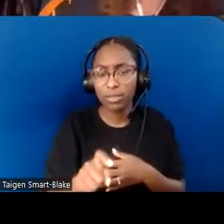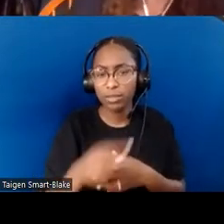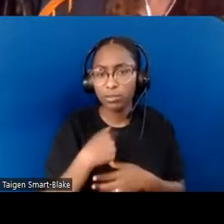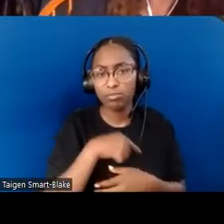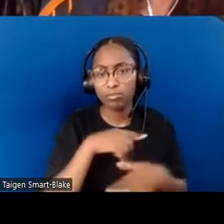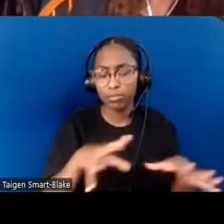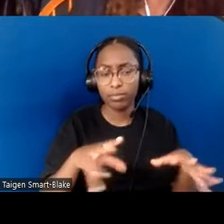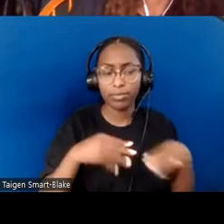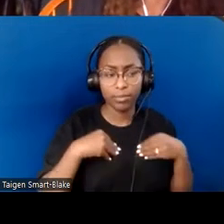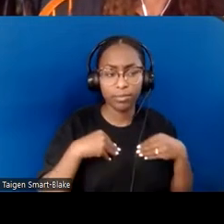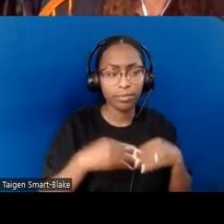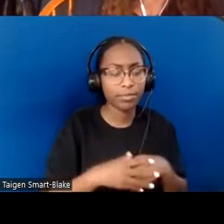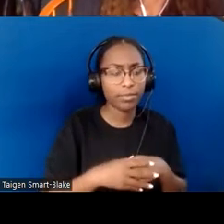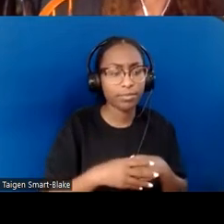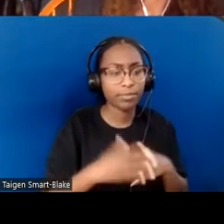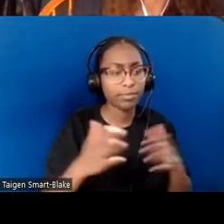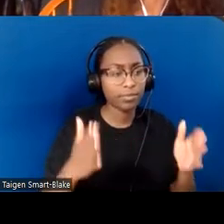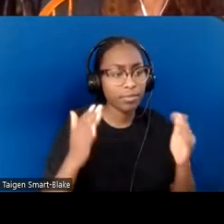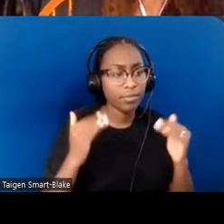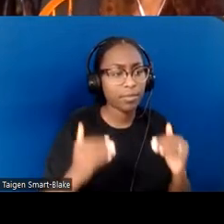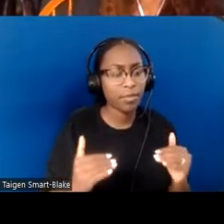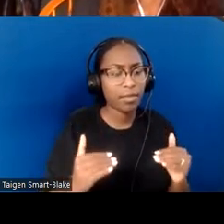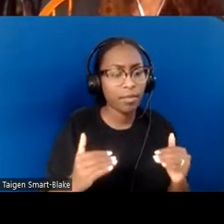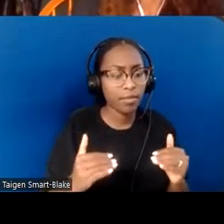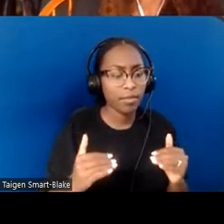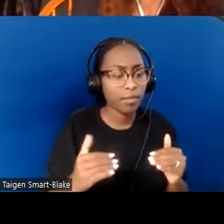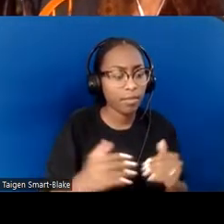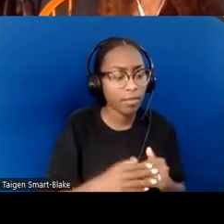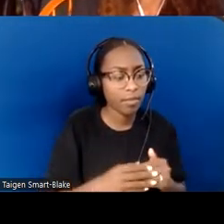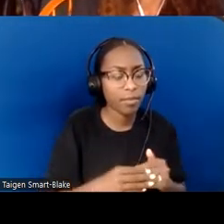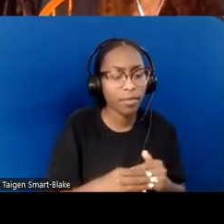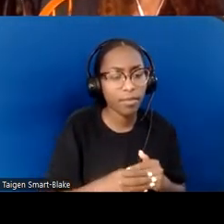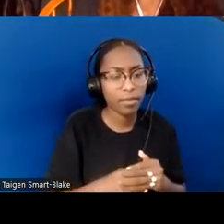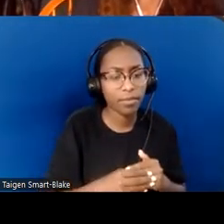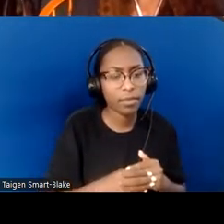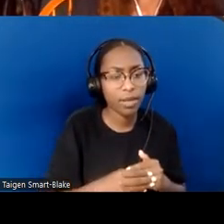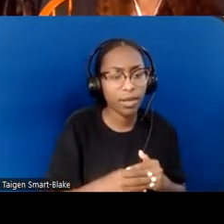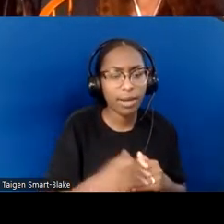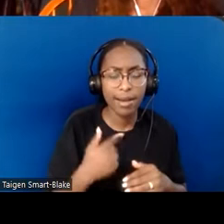Another piece we talked about: not wanting to do things alone. I know you have a tradition of having an advocate